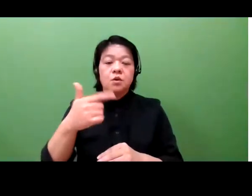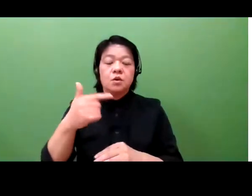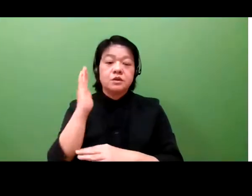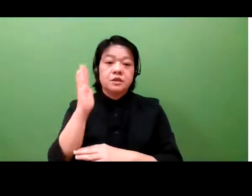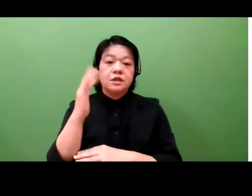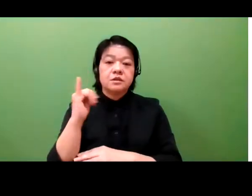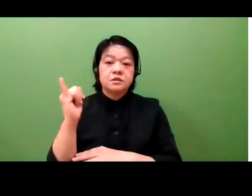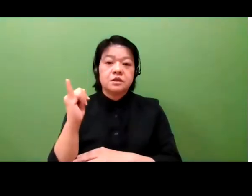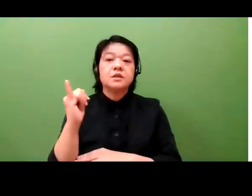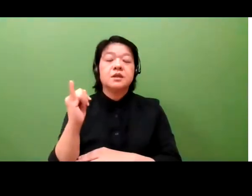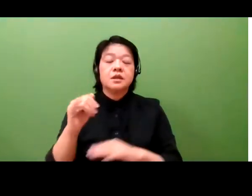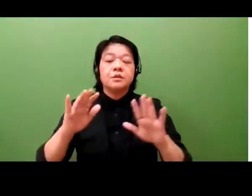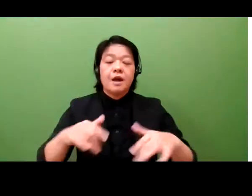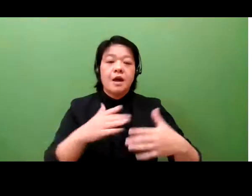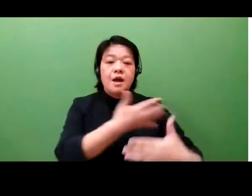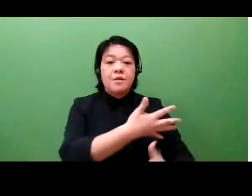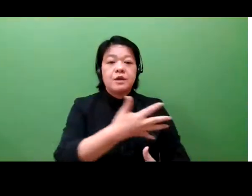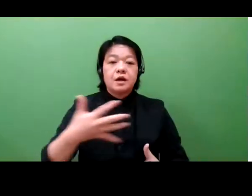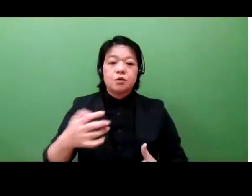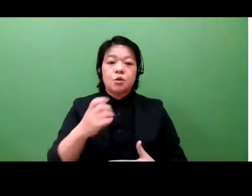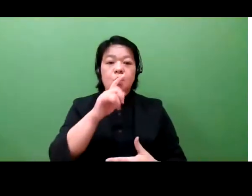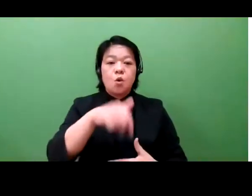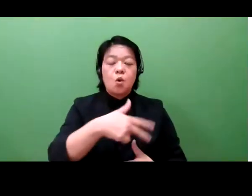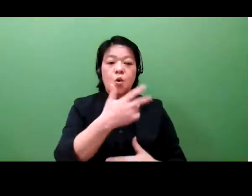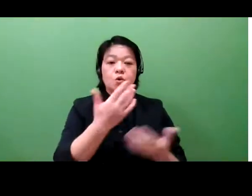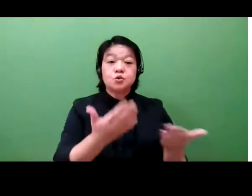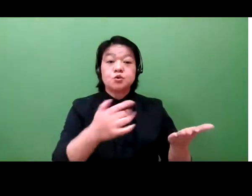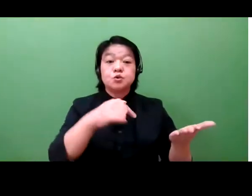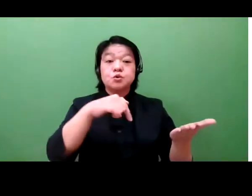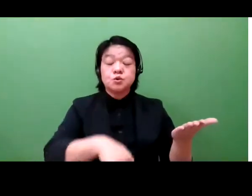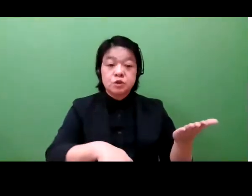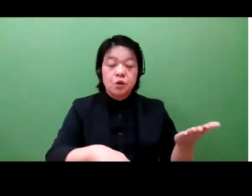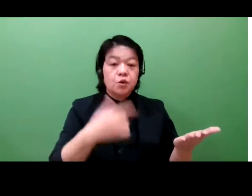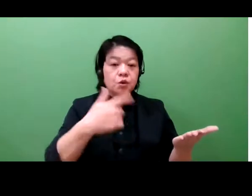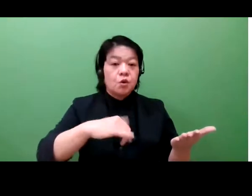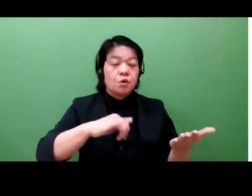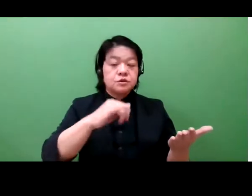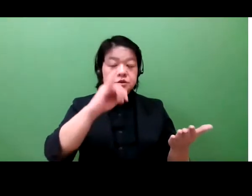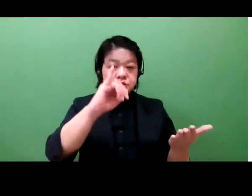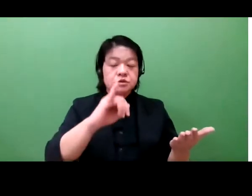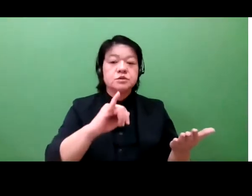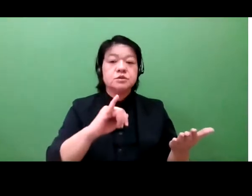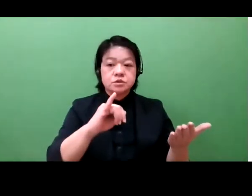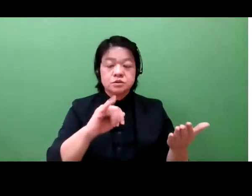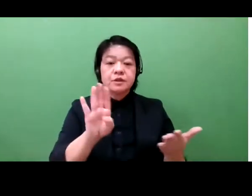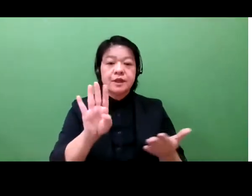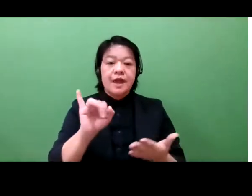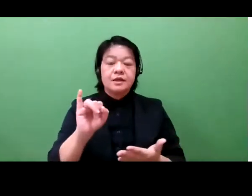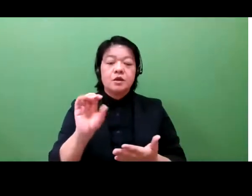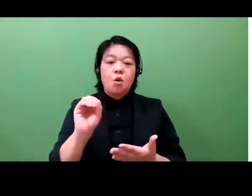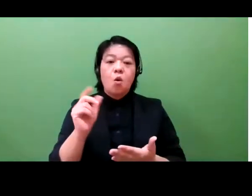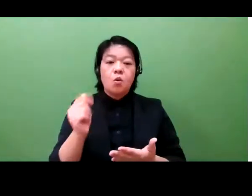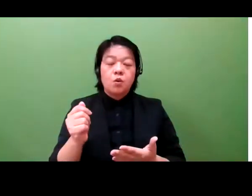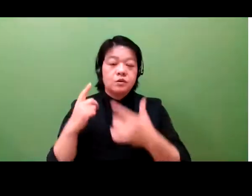and she is a visiting professor at Keio University Law School. She has served as a patent prosecutor.